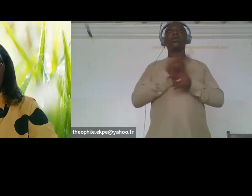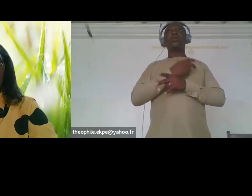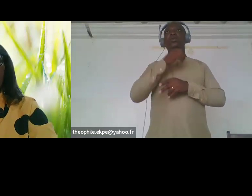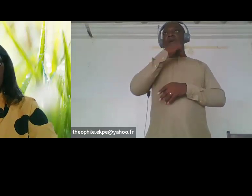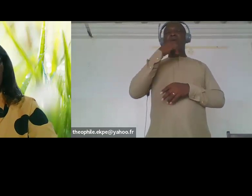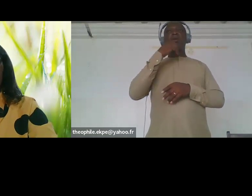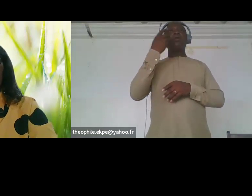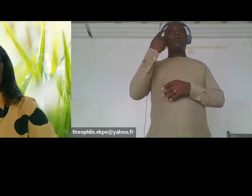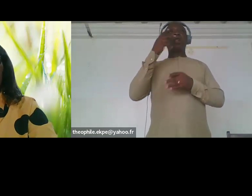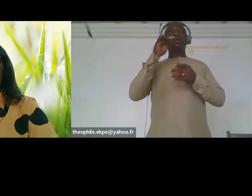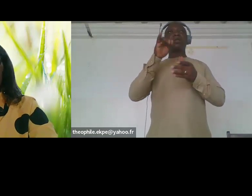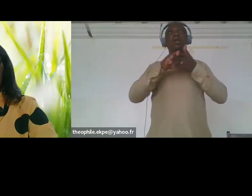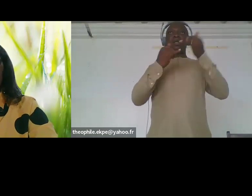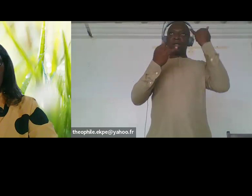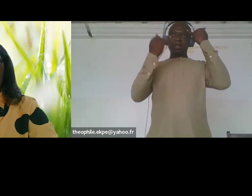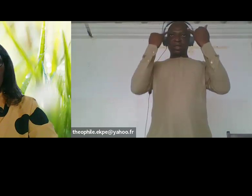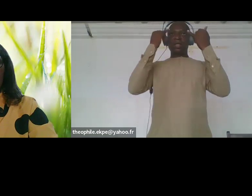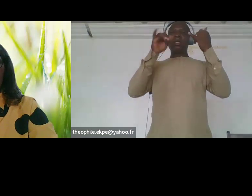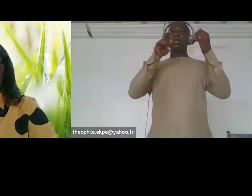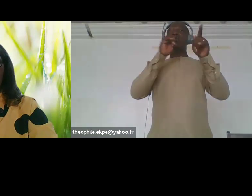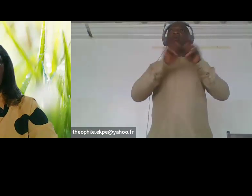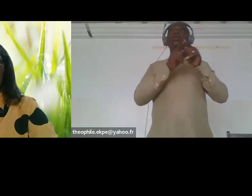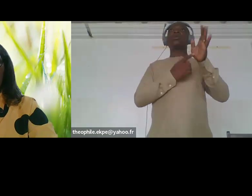with through their trainings to make sure